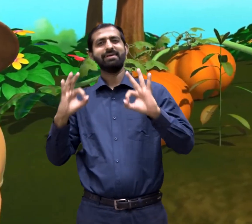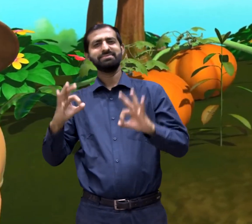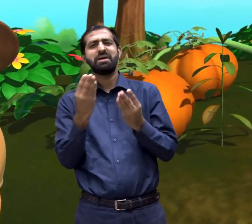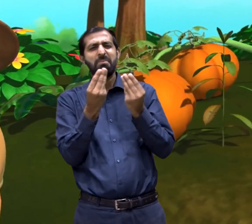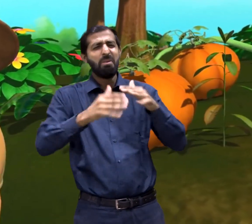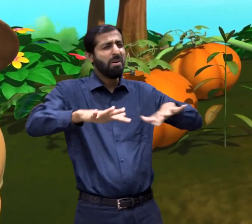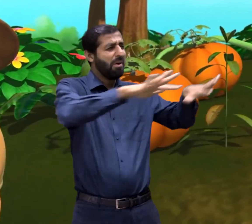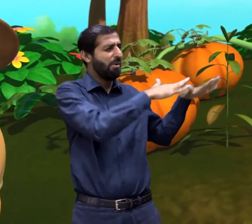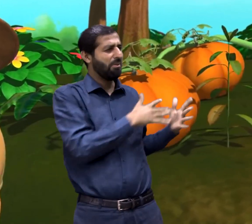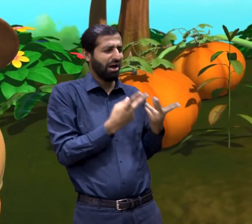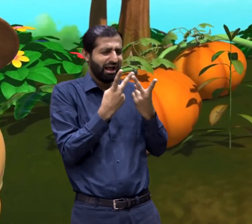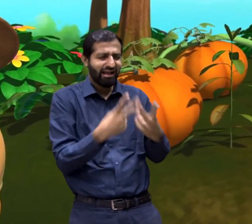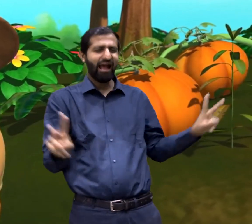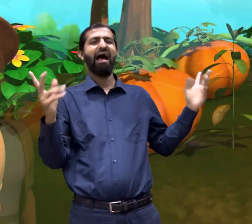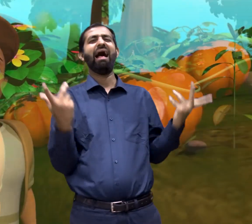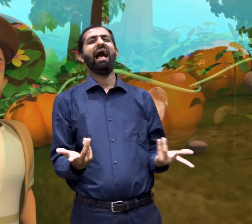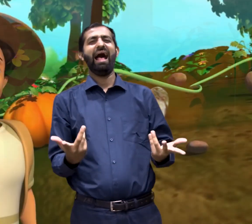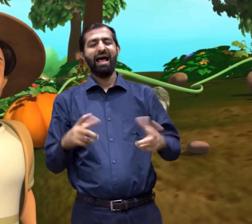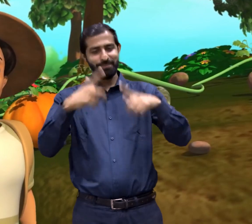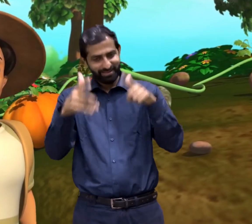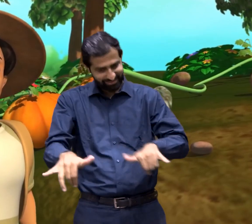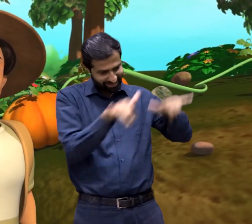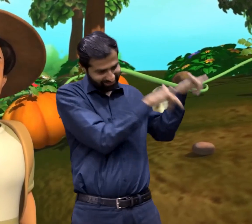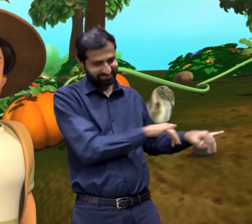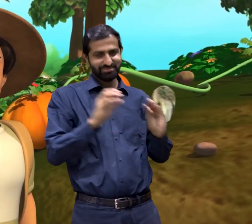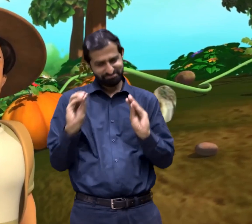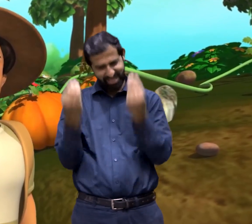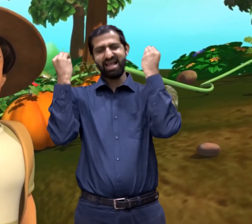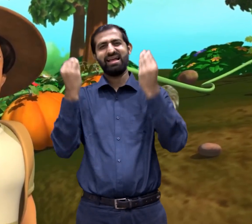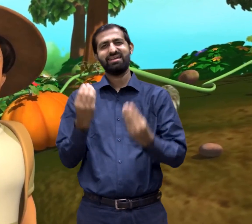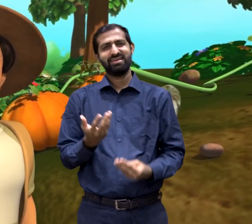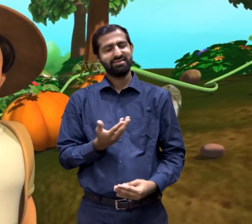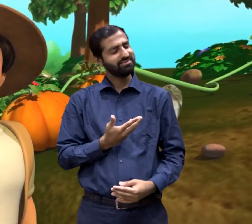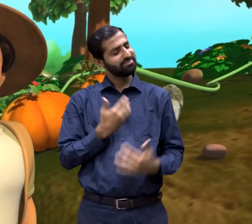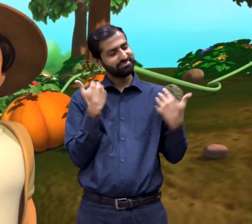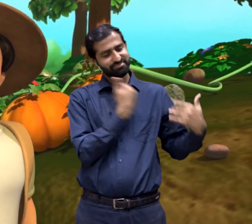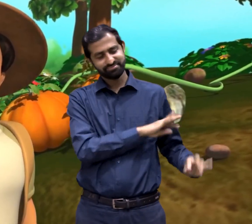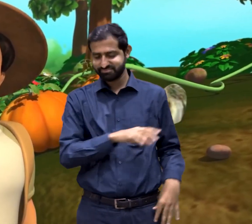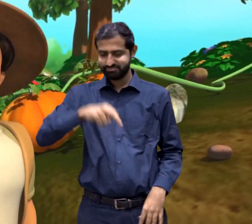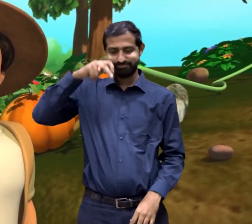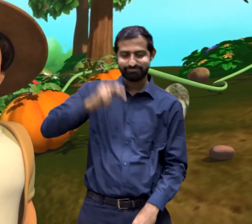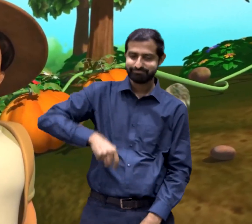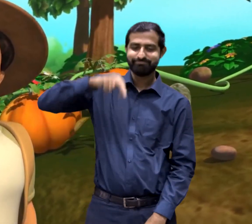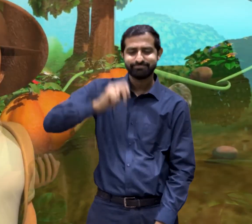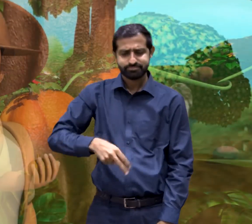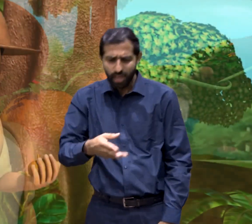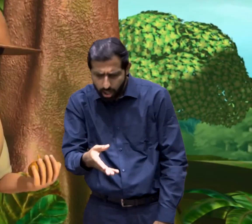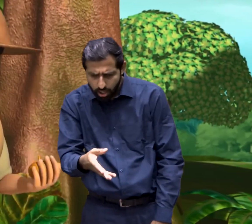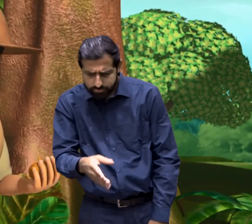He thought long miles along without any trees and suddenly a beautiful garden. How stupid!